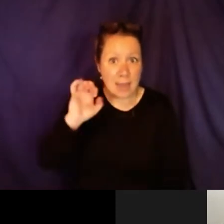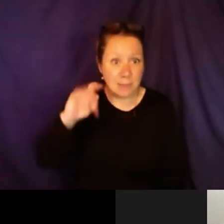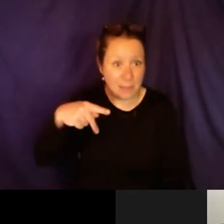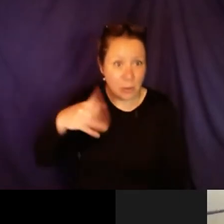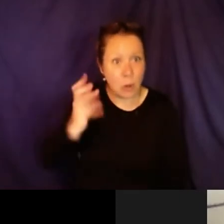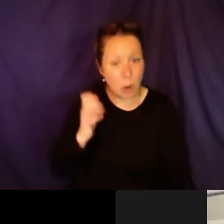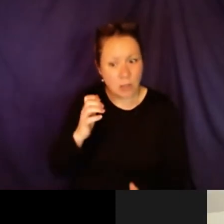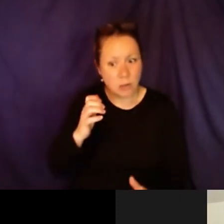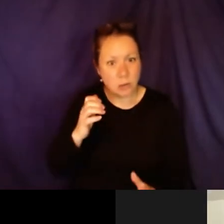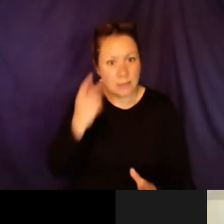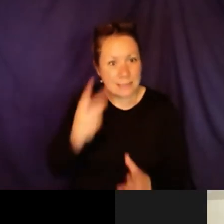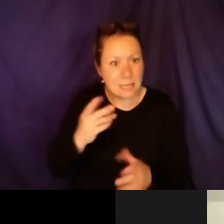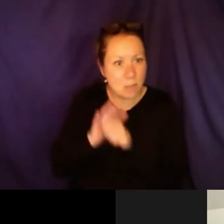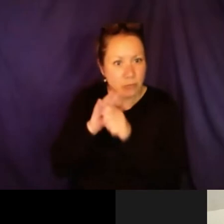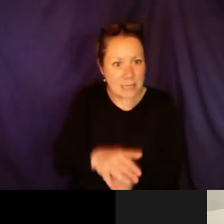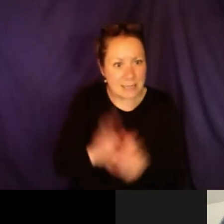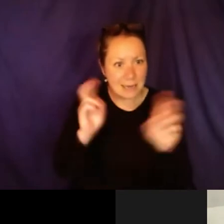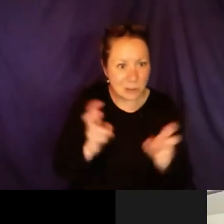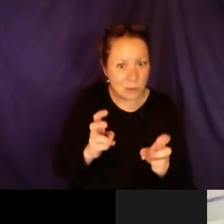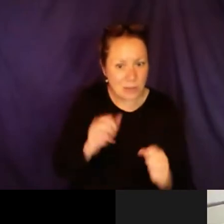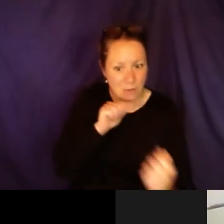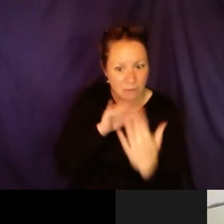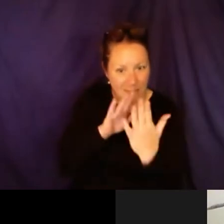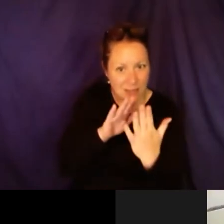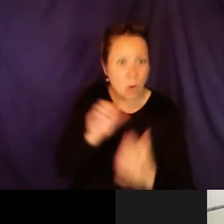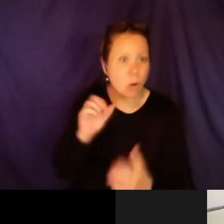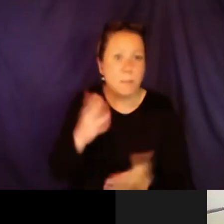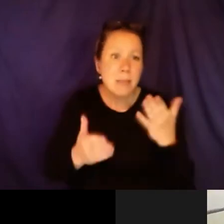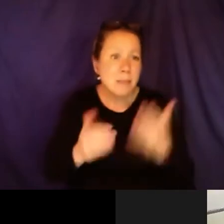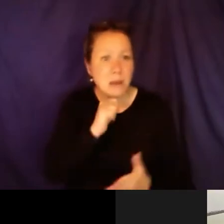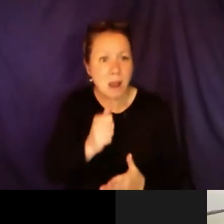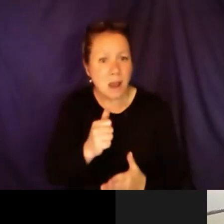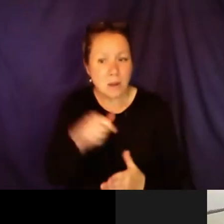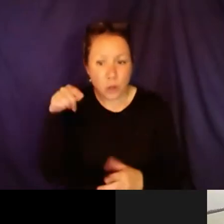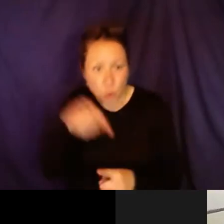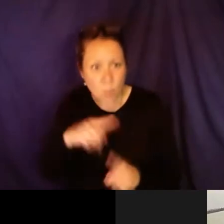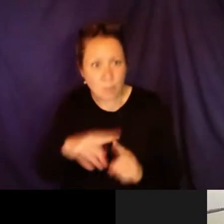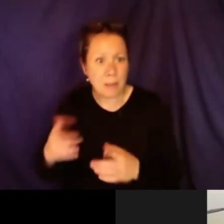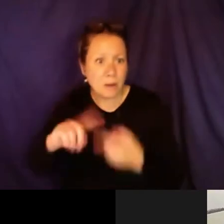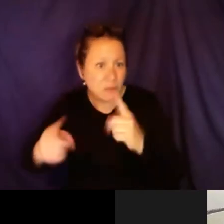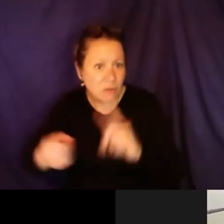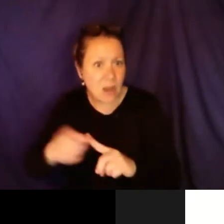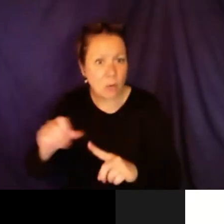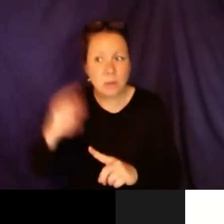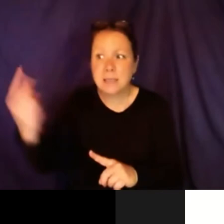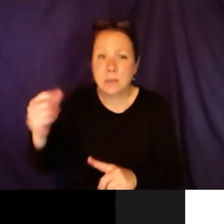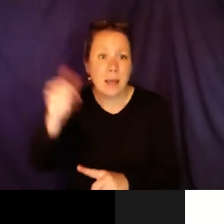especially those of you who have been on IEP. We want to tackle issues or pressing issues you are